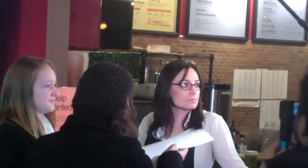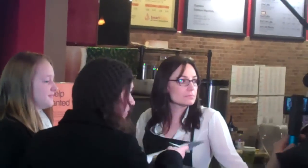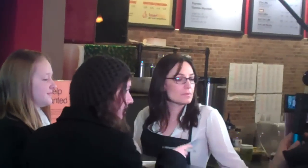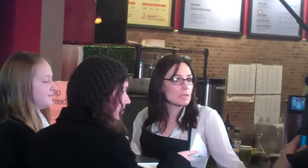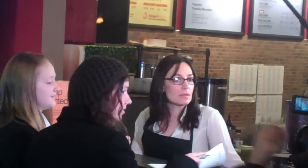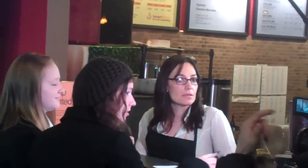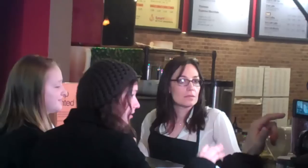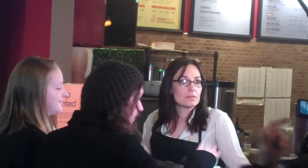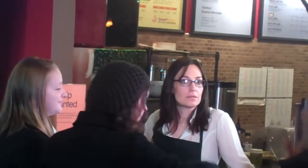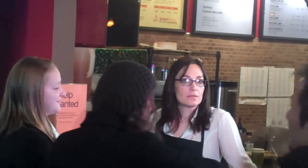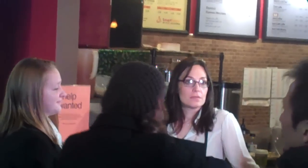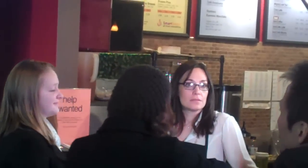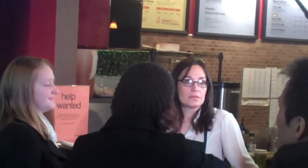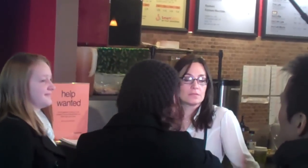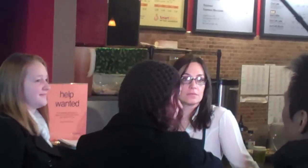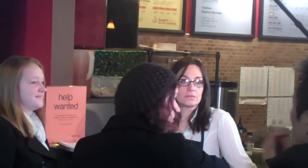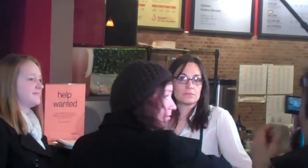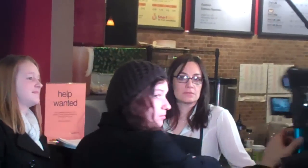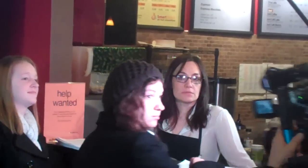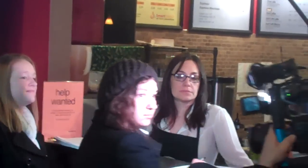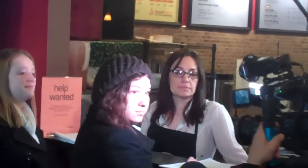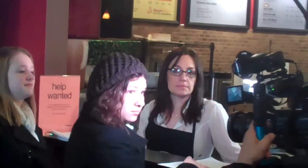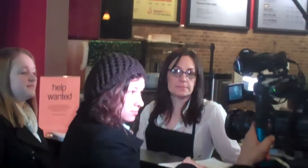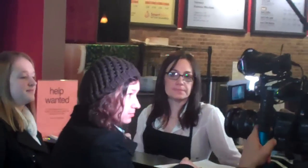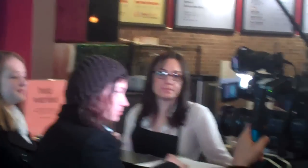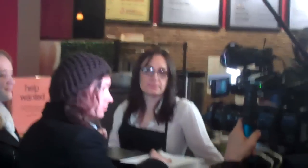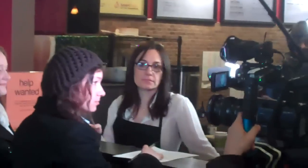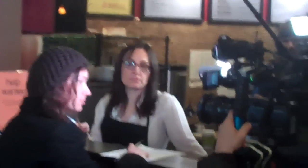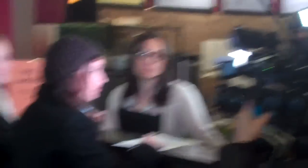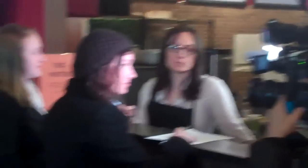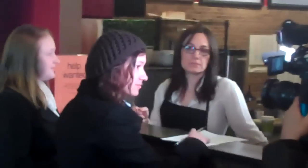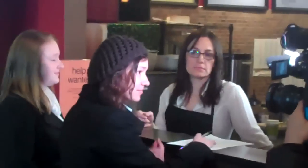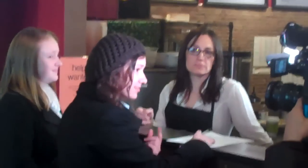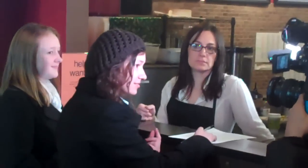OK, we got it. We just want to get a shot of you pointing to your ear.